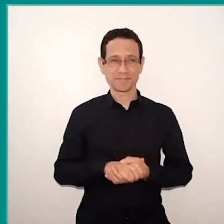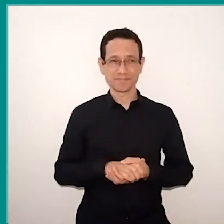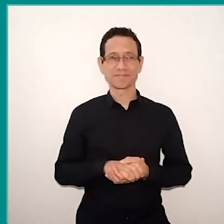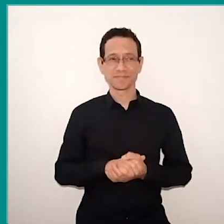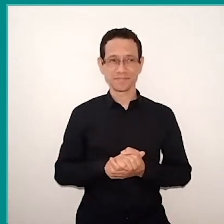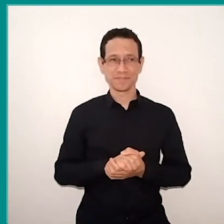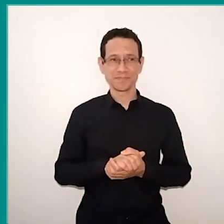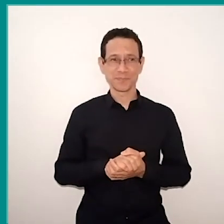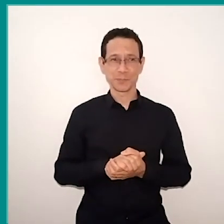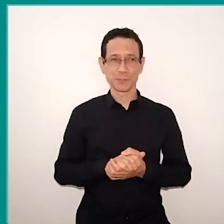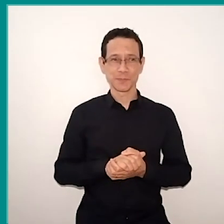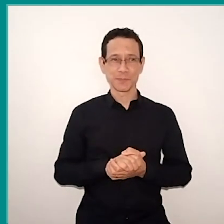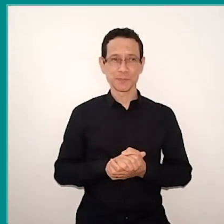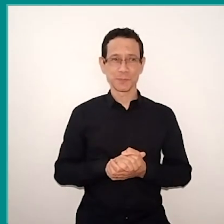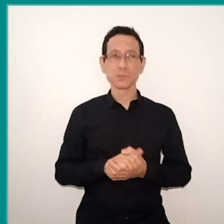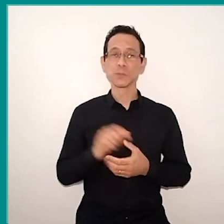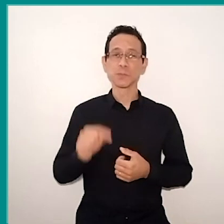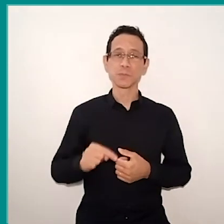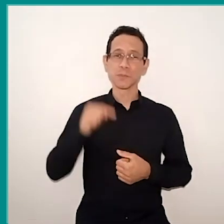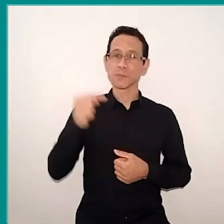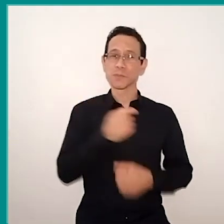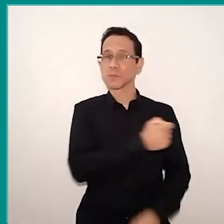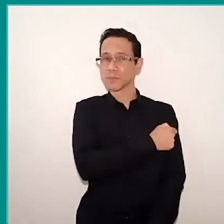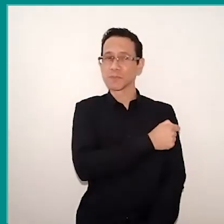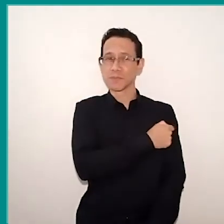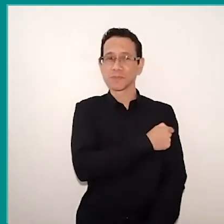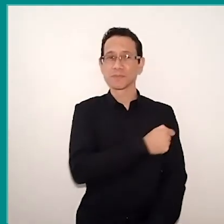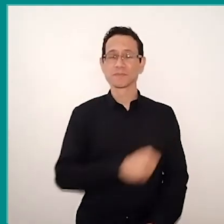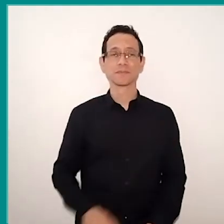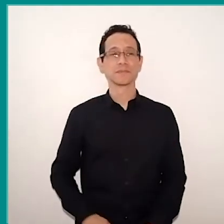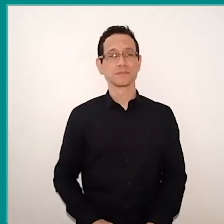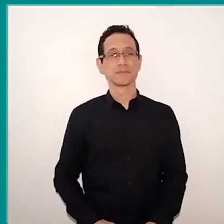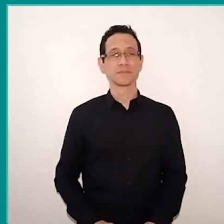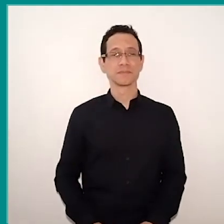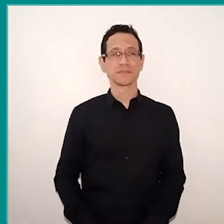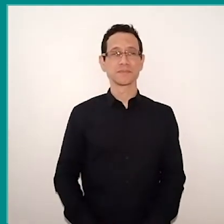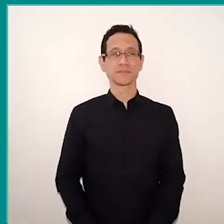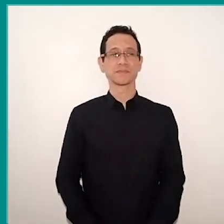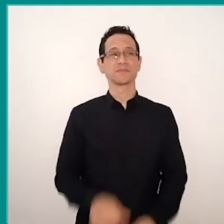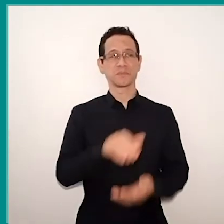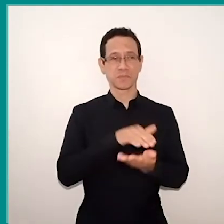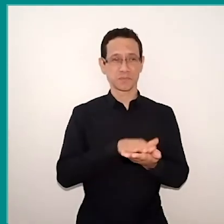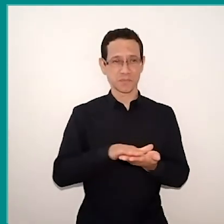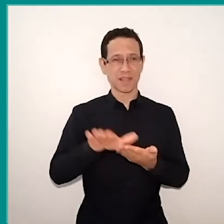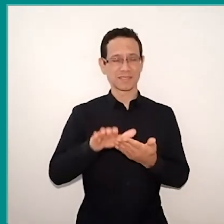and then the students, so, after they recorded, I printed everything and put in a space here in the city,